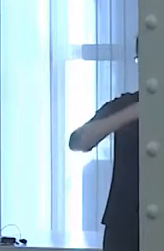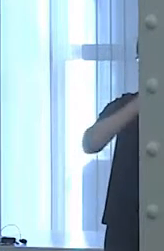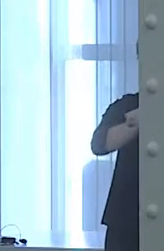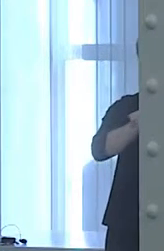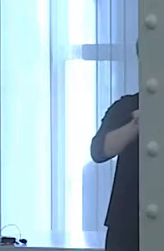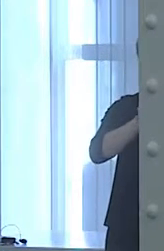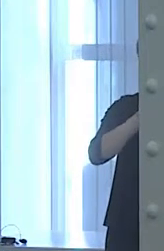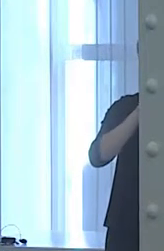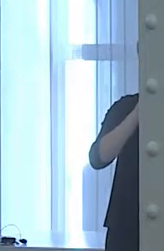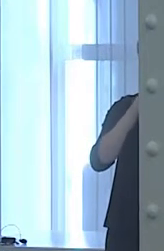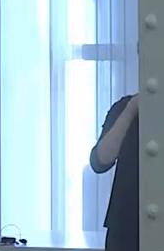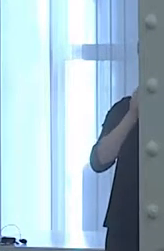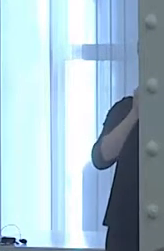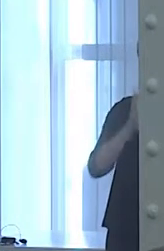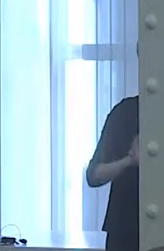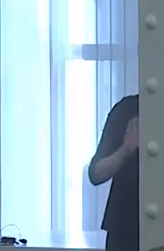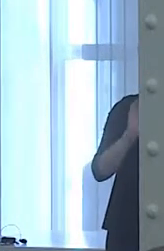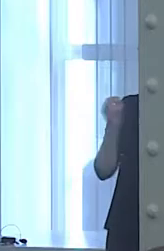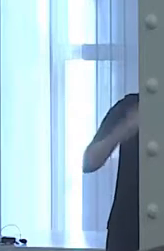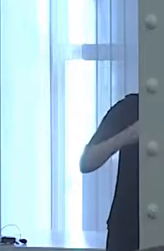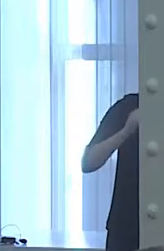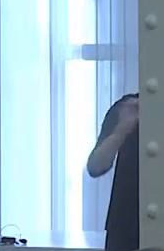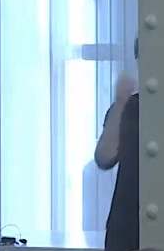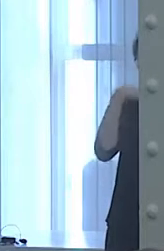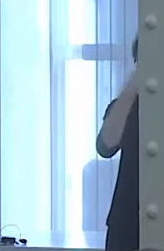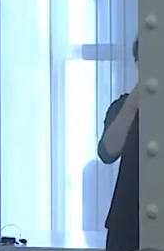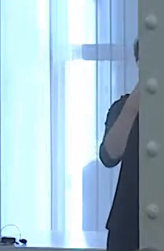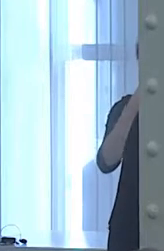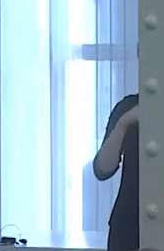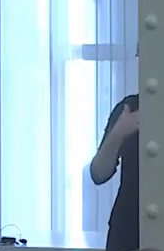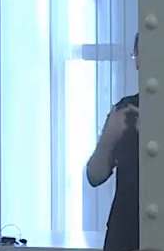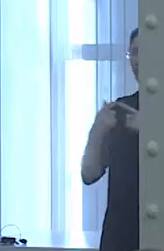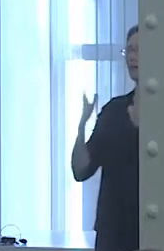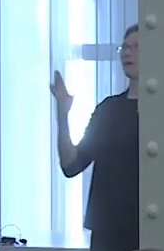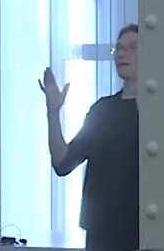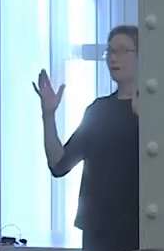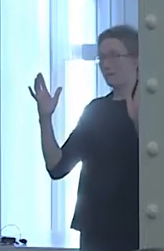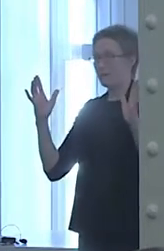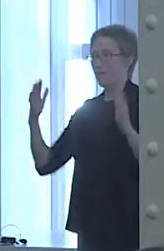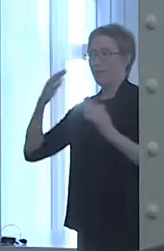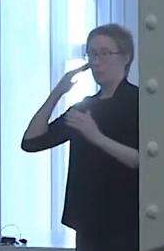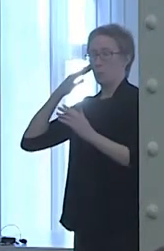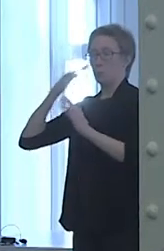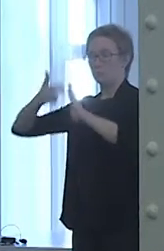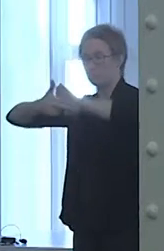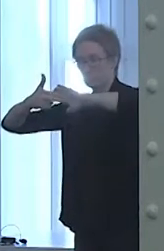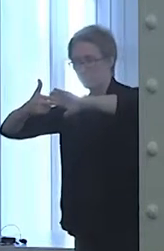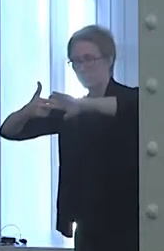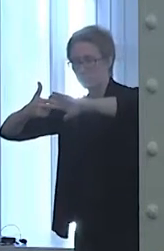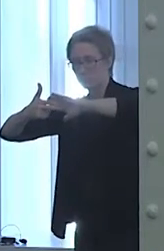I was no longer fighting in the dark. But it was also nervous about what my parents would think.